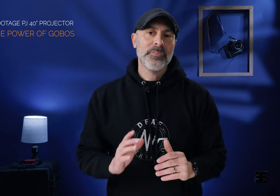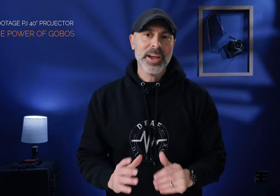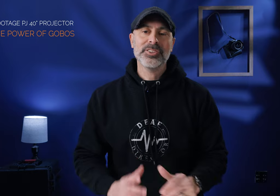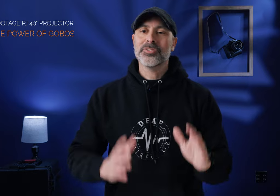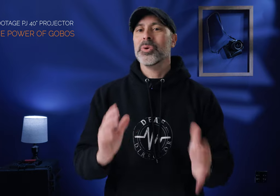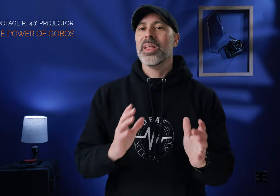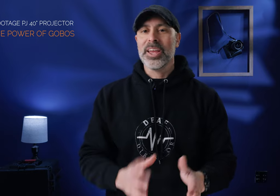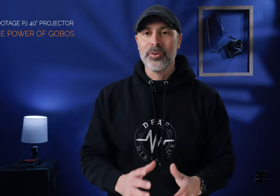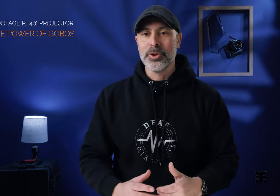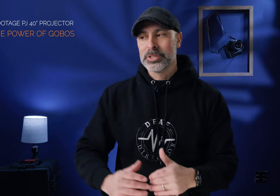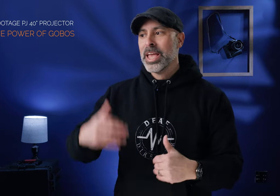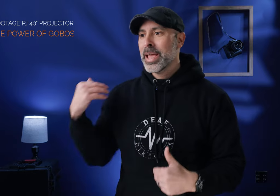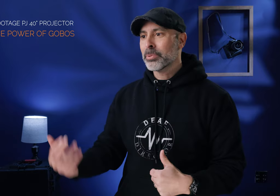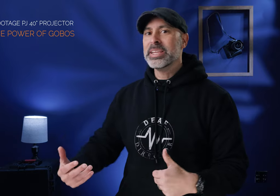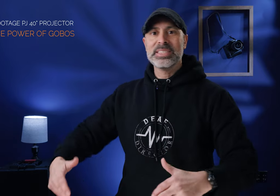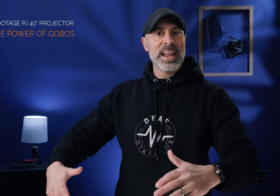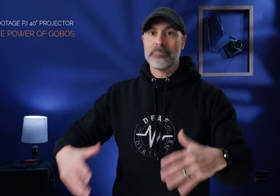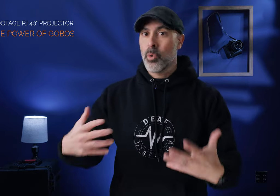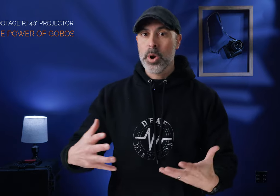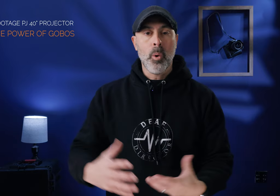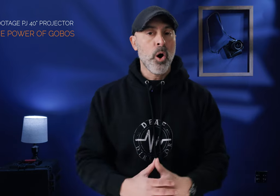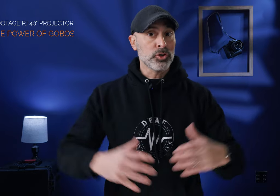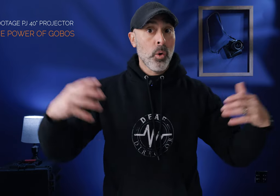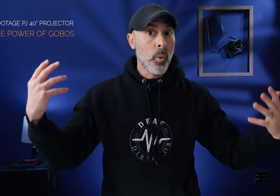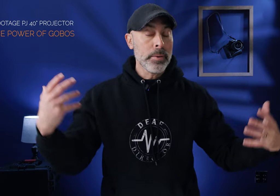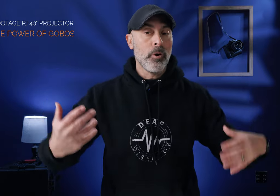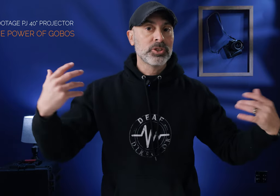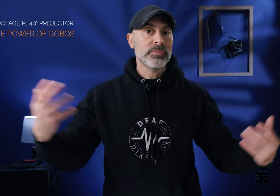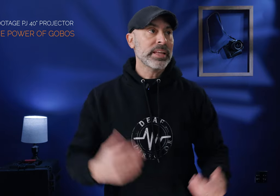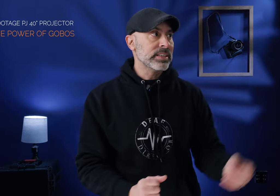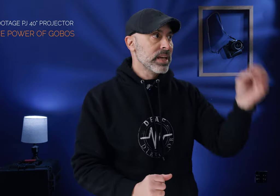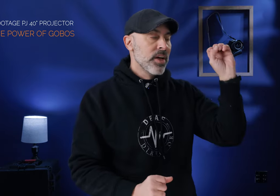find yourself doing a lot of interviews in places that have boring walls white walls stuff like this